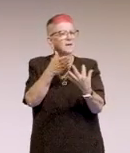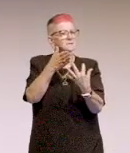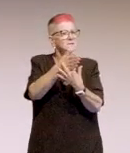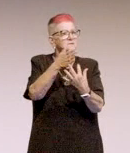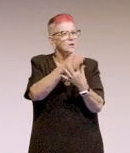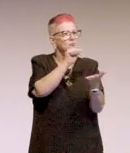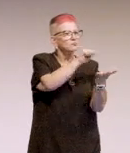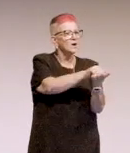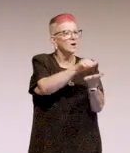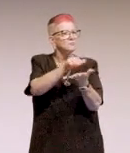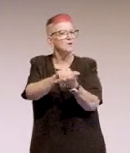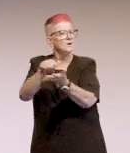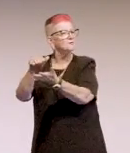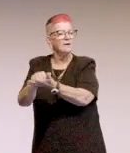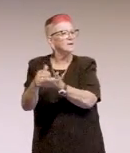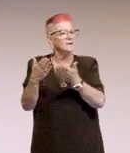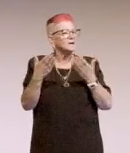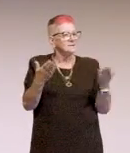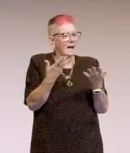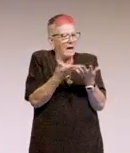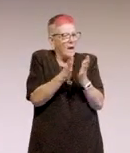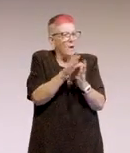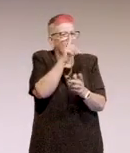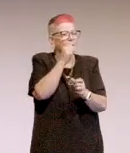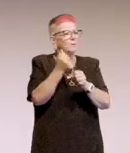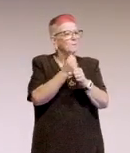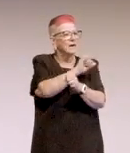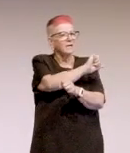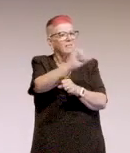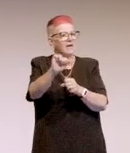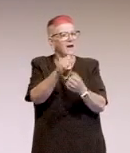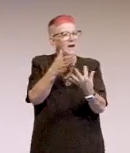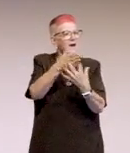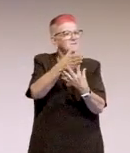their access easier for them. So we're all still learning.